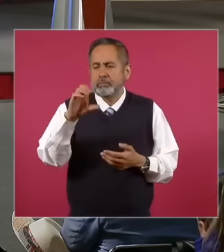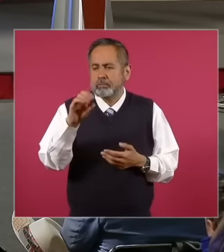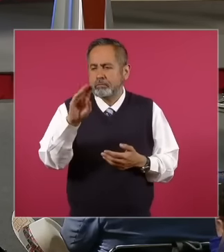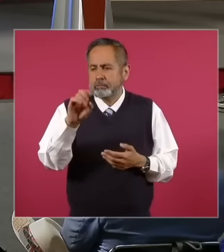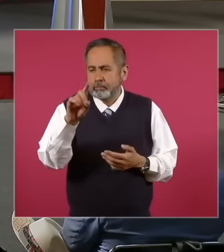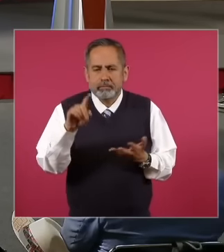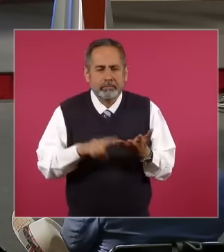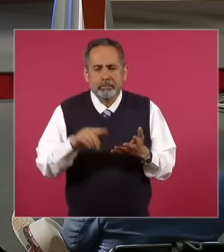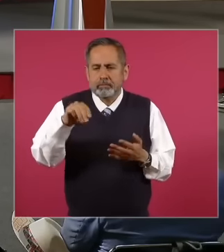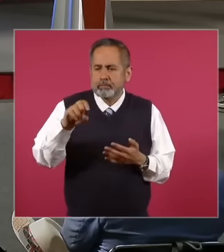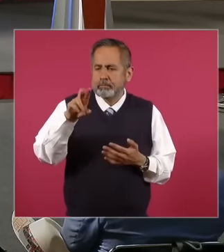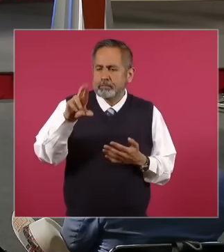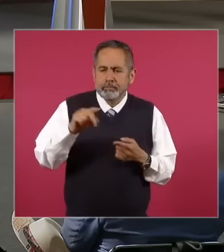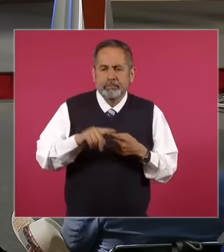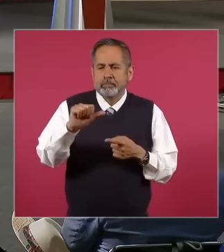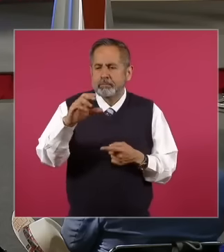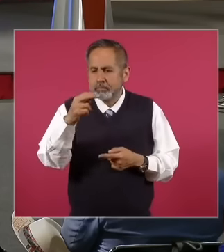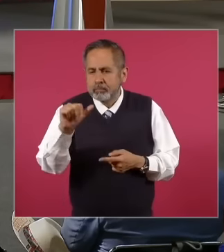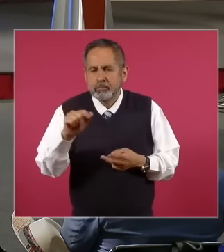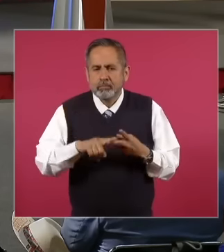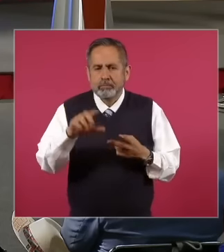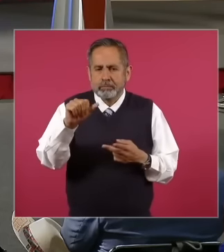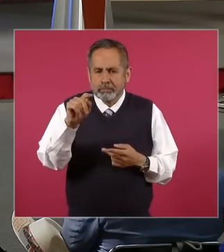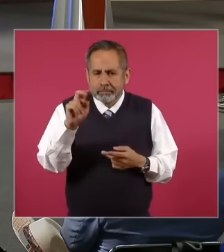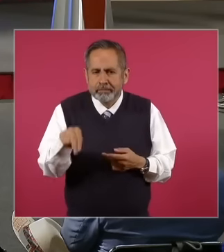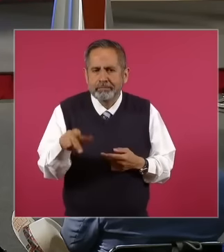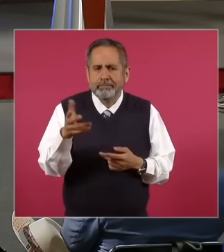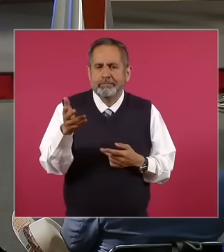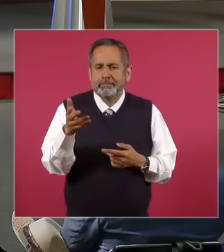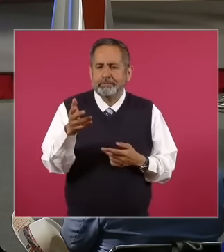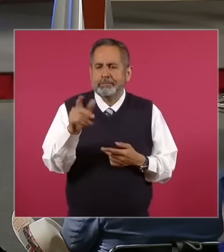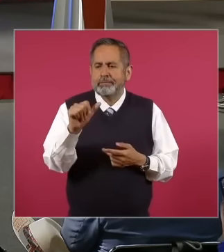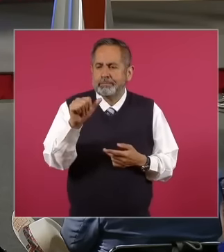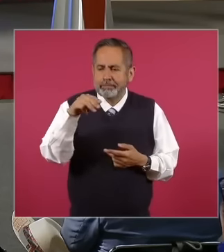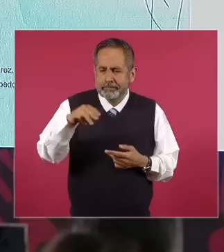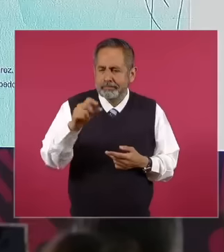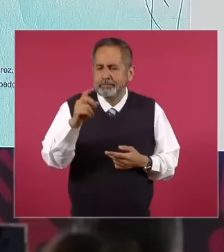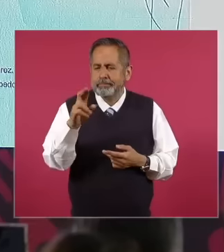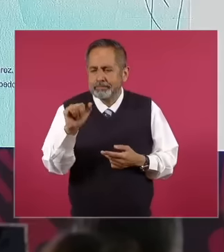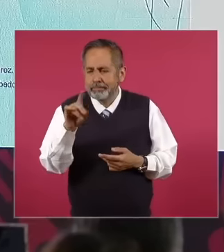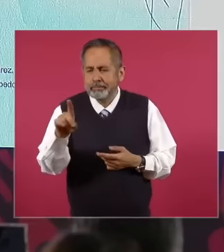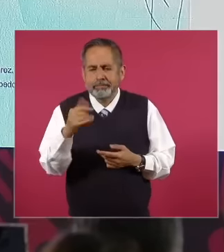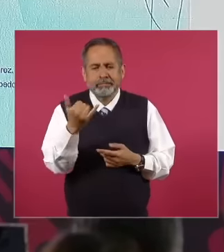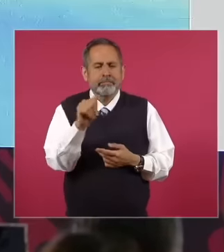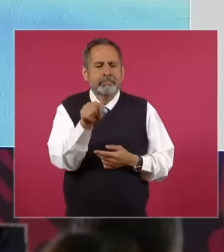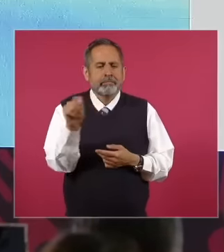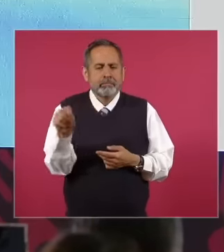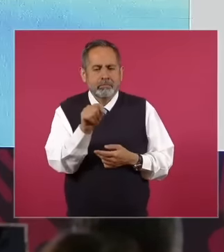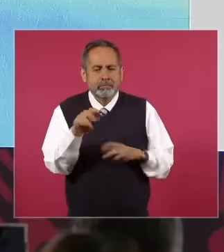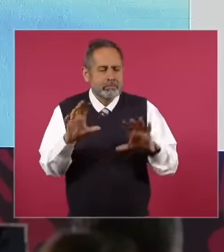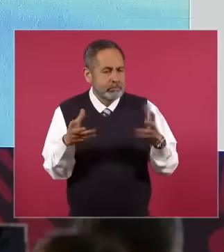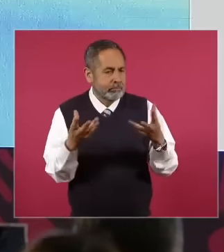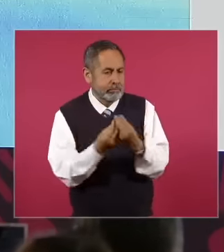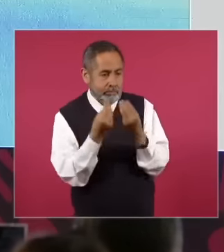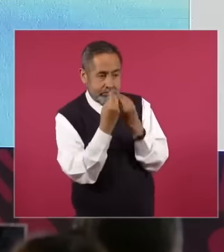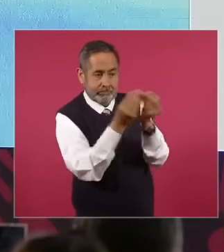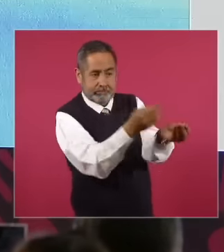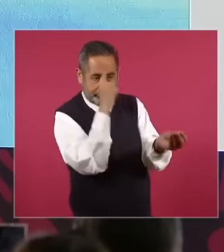Madero Acuña Castaños la Madrid and Torreón Who